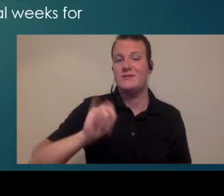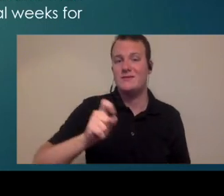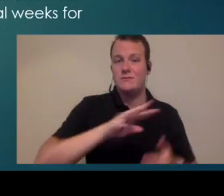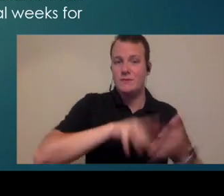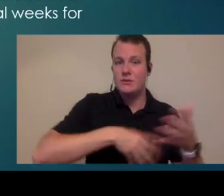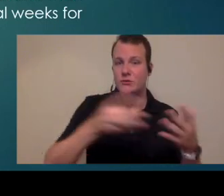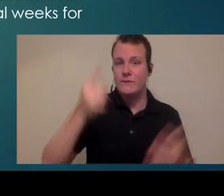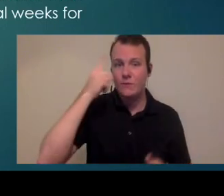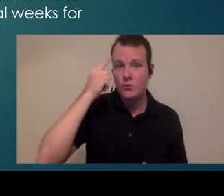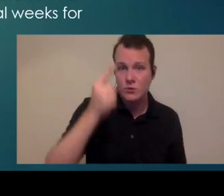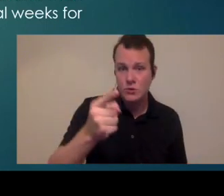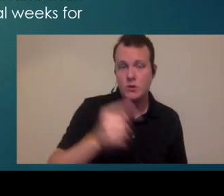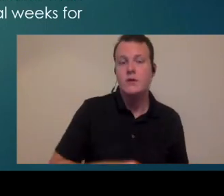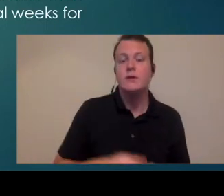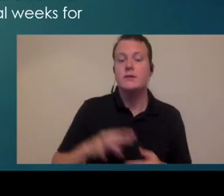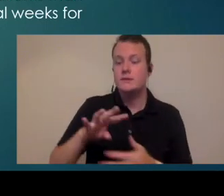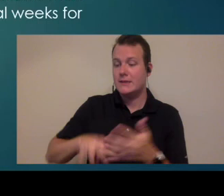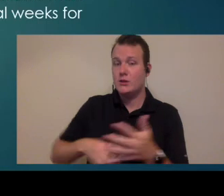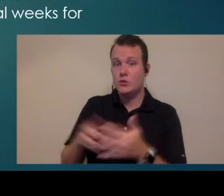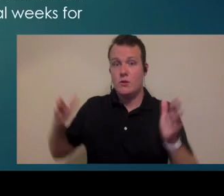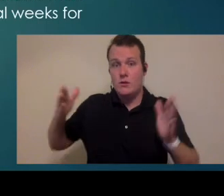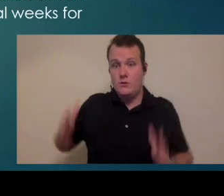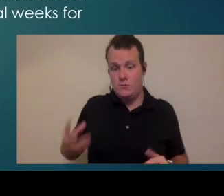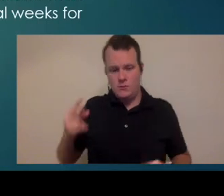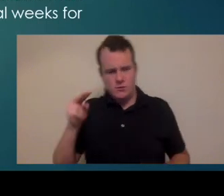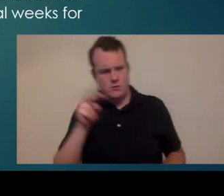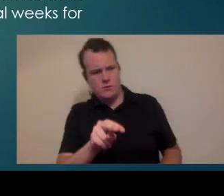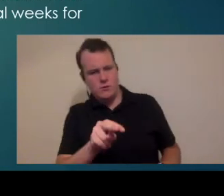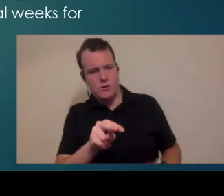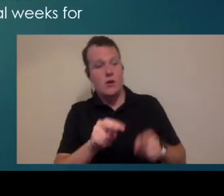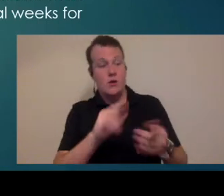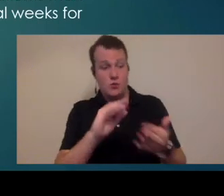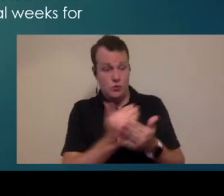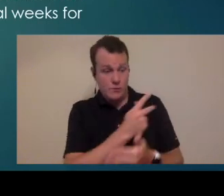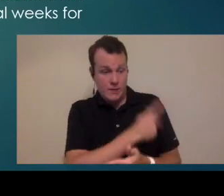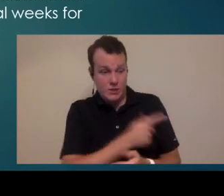you so that your schedulers can very easily see you know can they schedule a